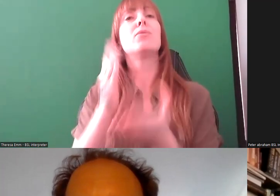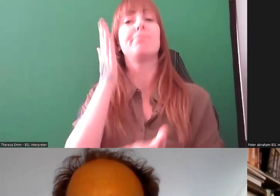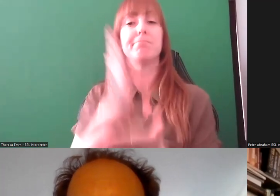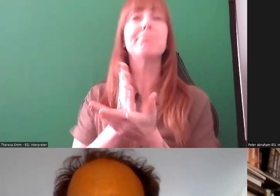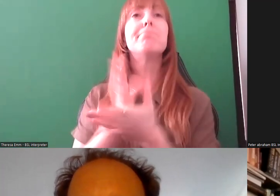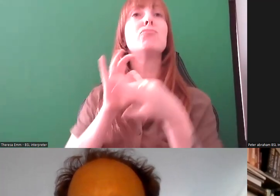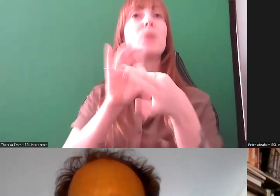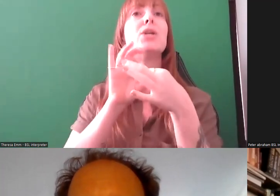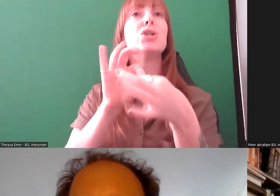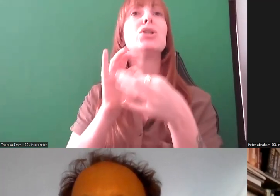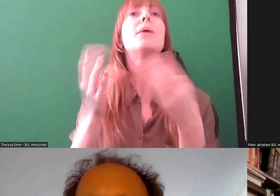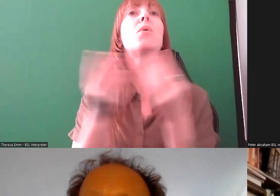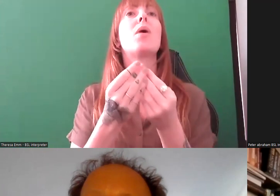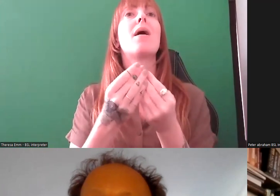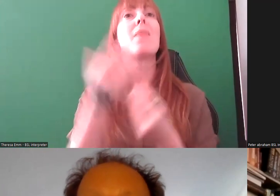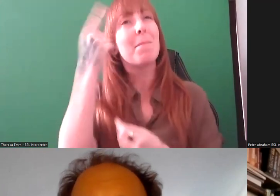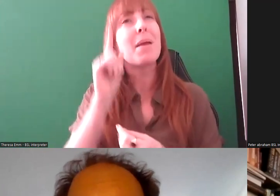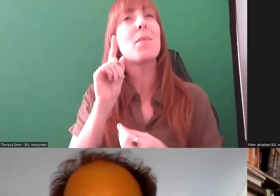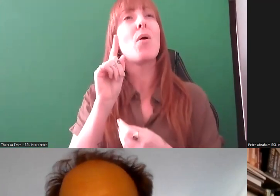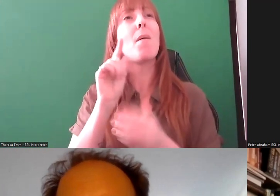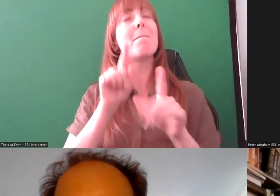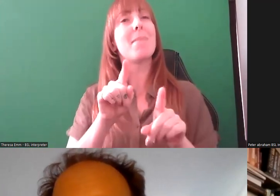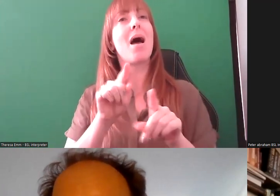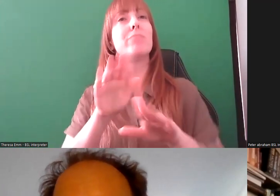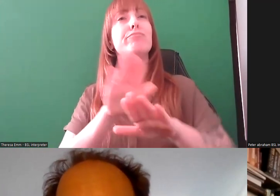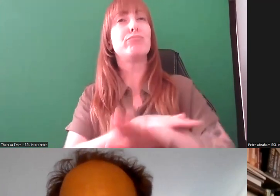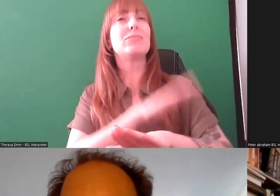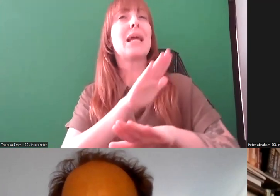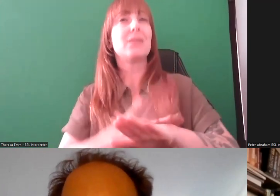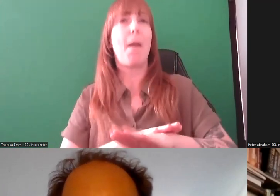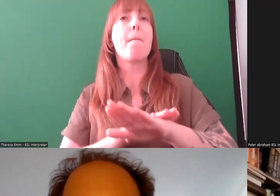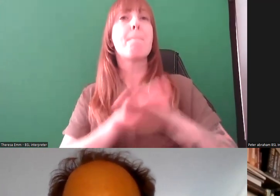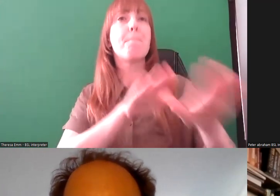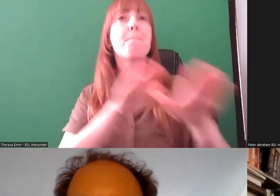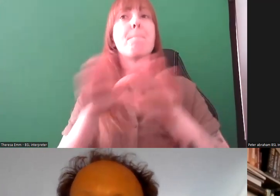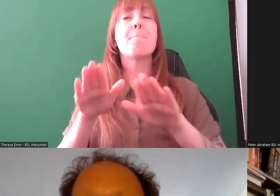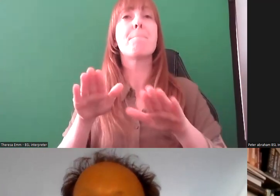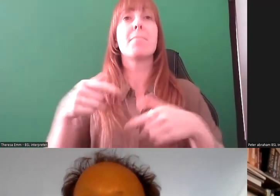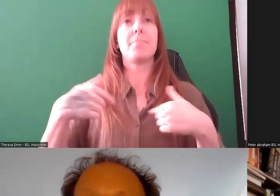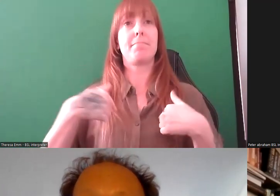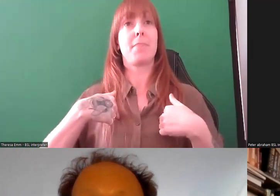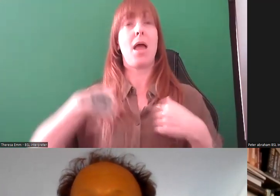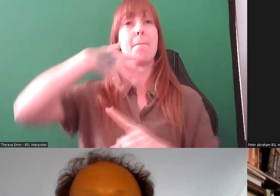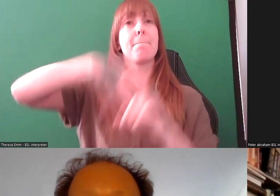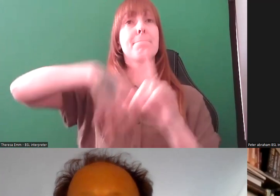well. Like my background, I'll be completely honest, I've worked in creative production,